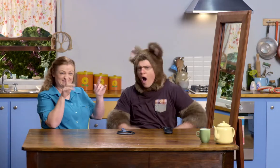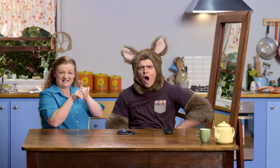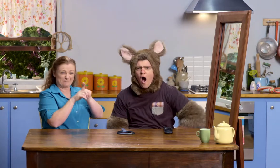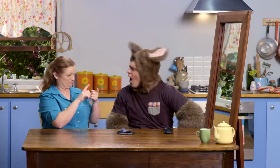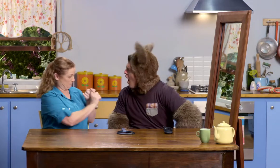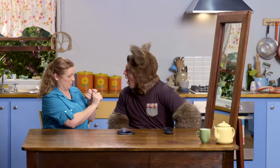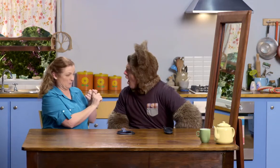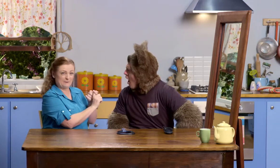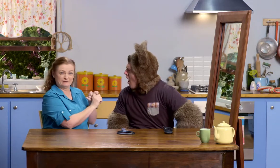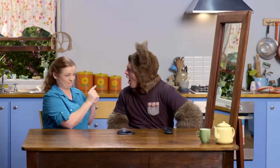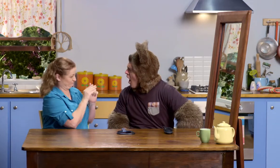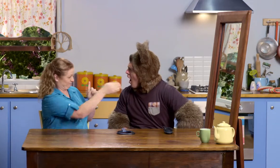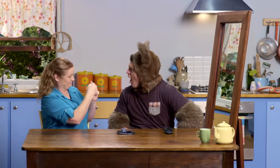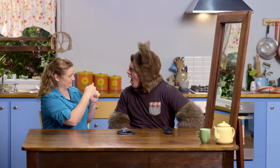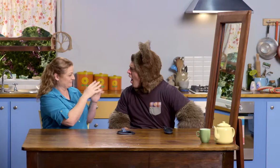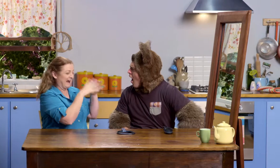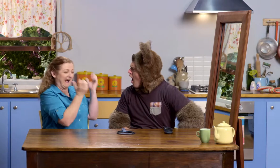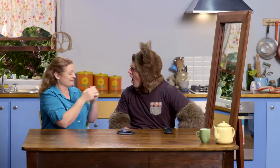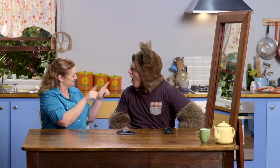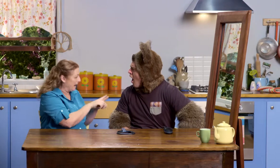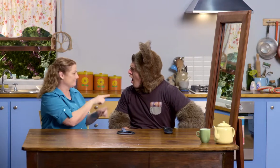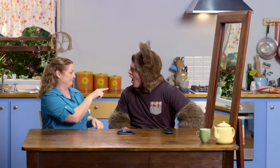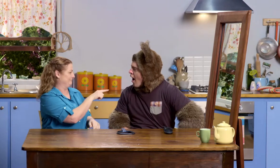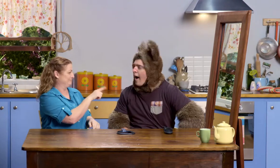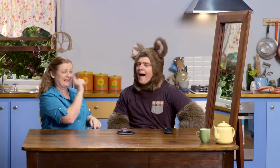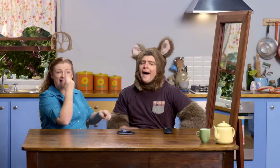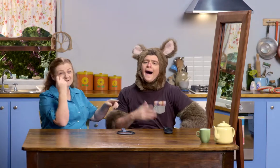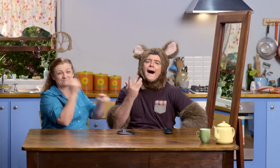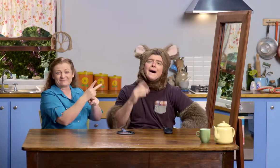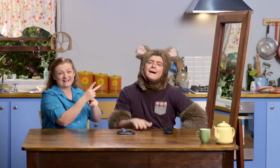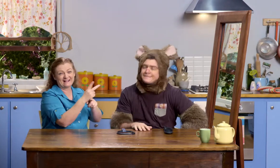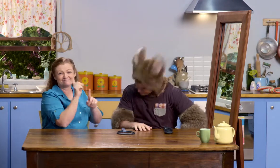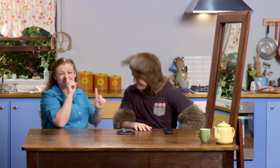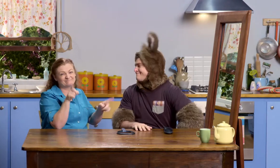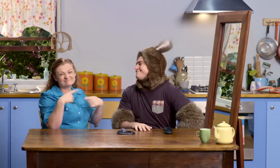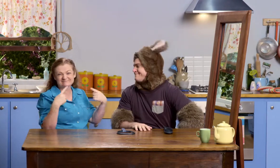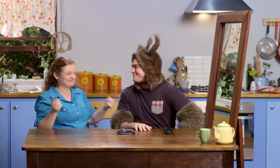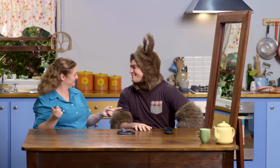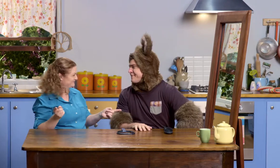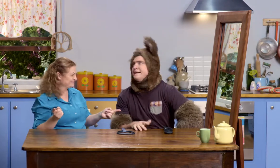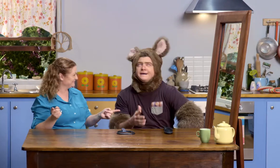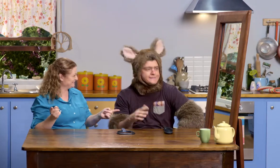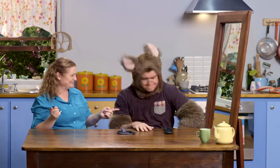Possum, the reflection is you. It's going to do everything you do.